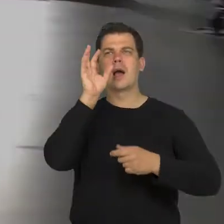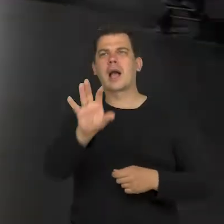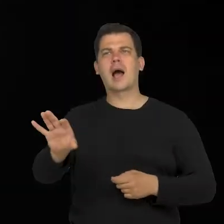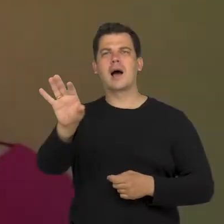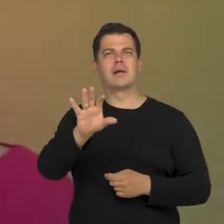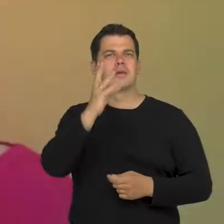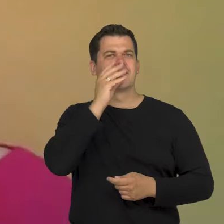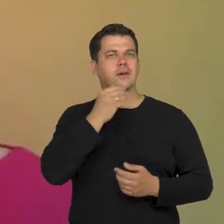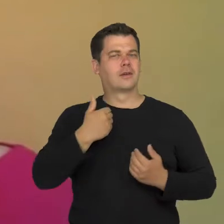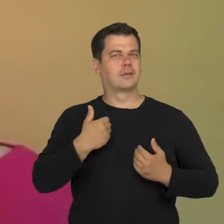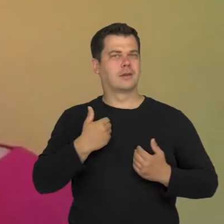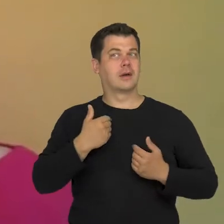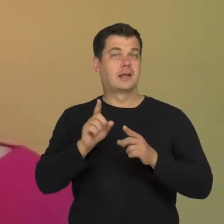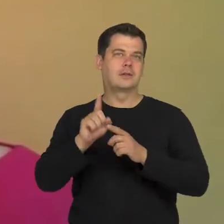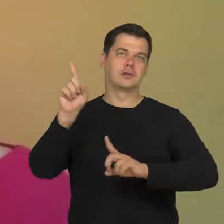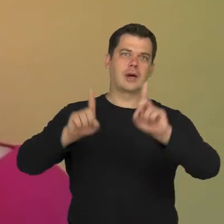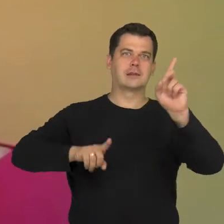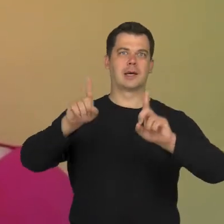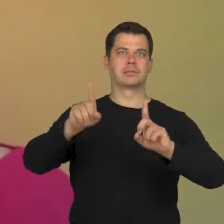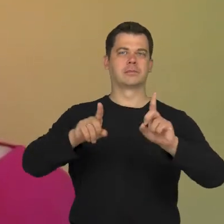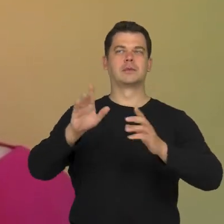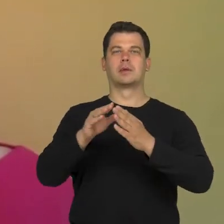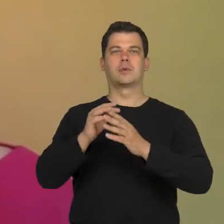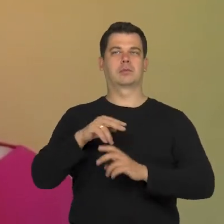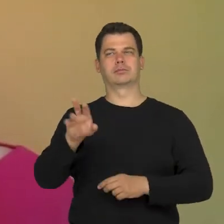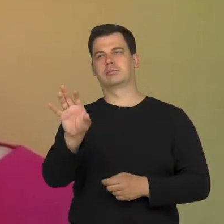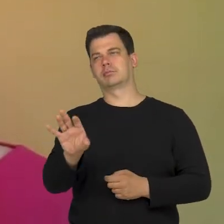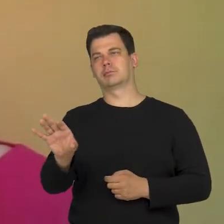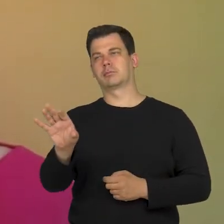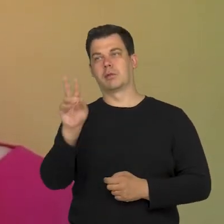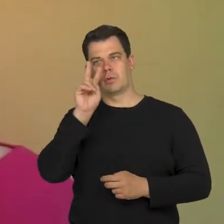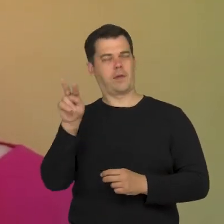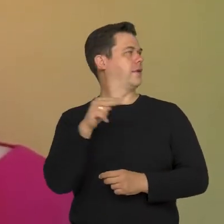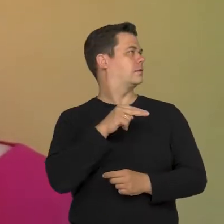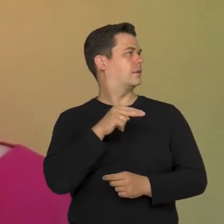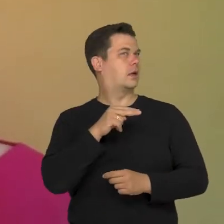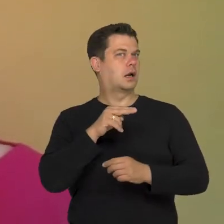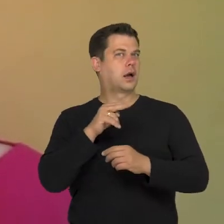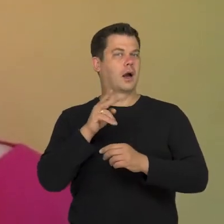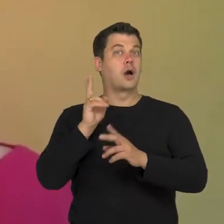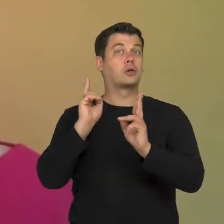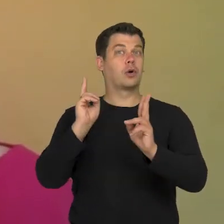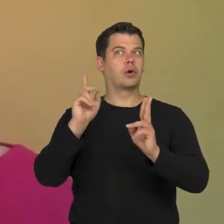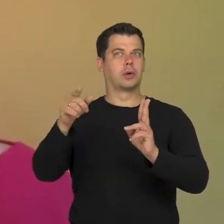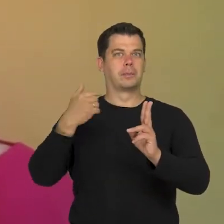as well as looking away when I look away from people who were oppressing me.